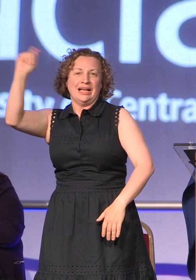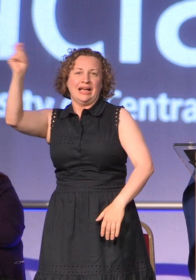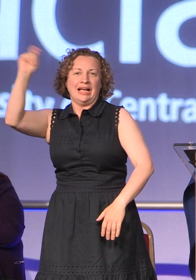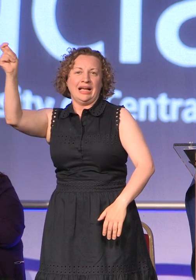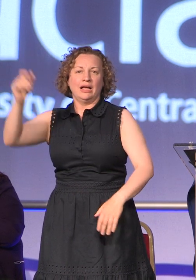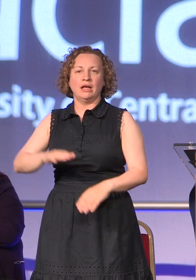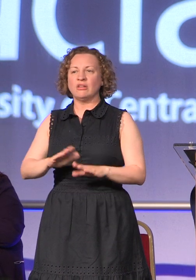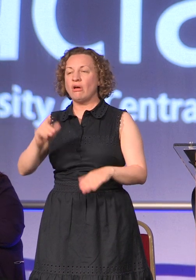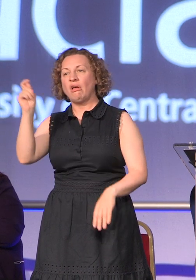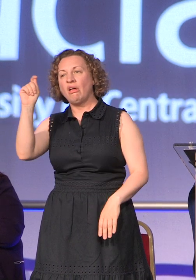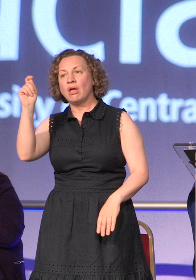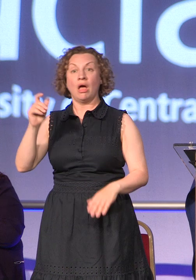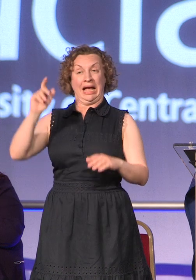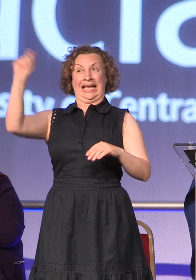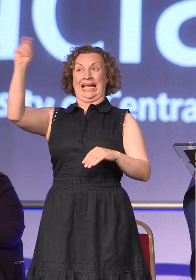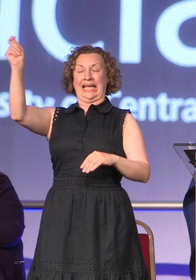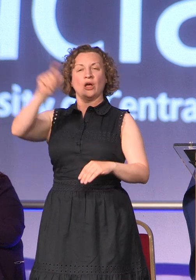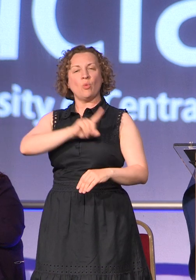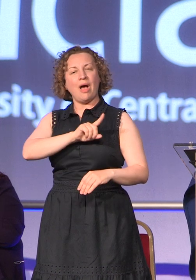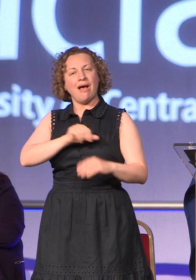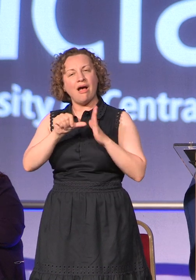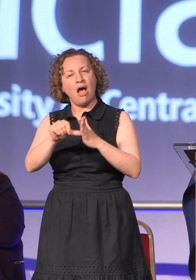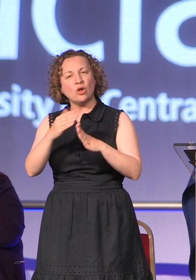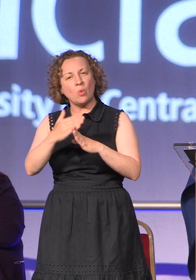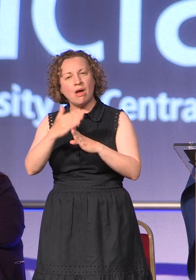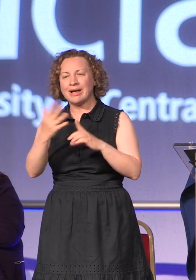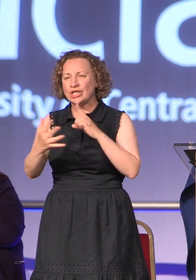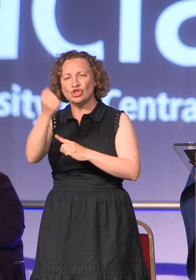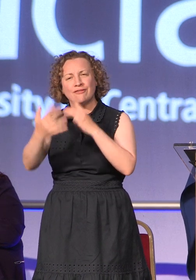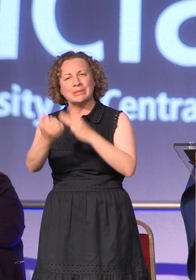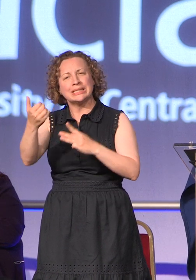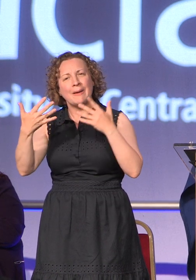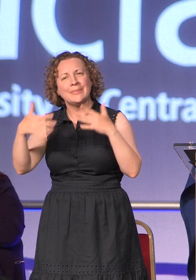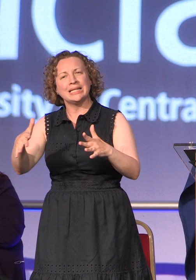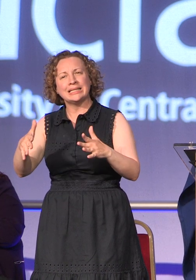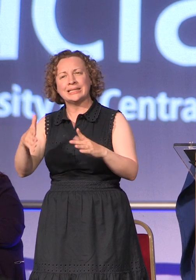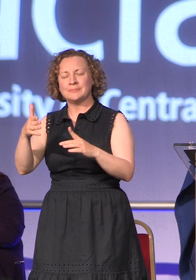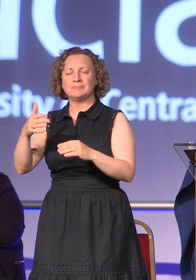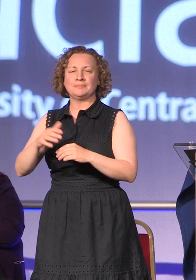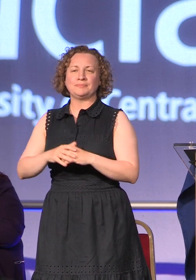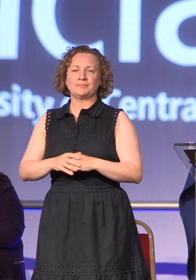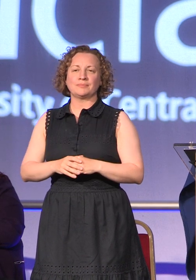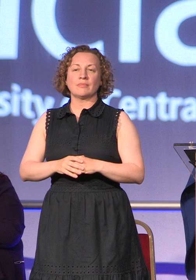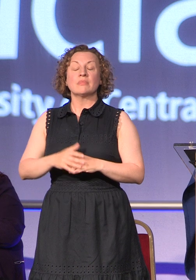recognition of all your hard work and achievements. However, please do keep a